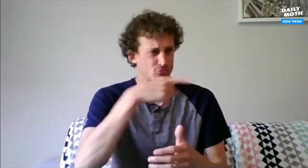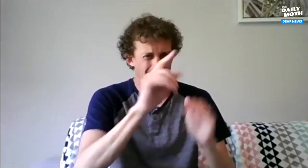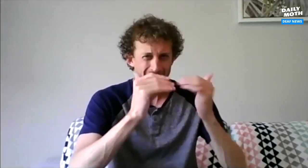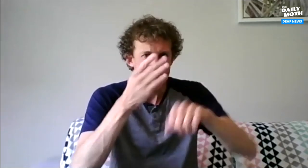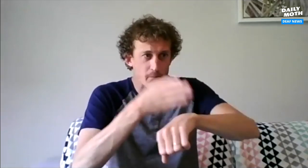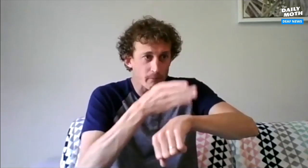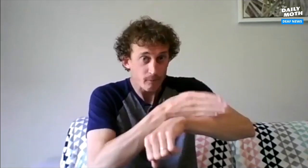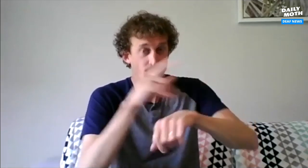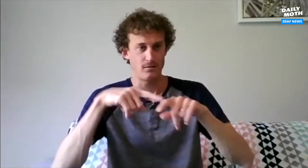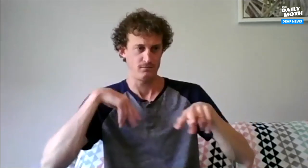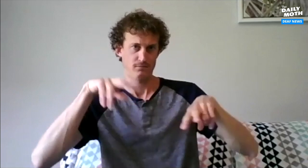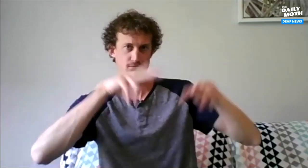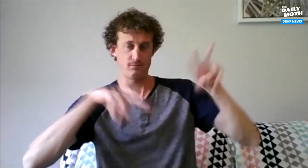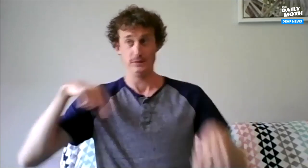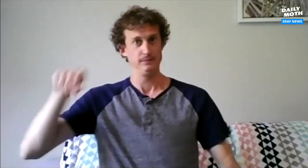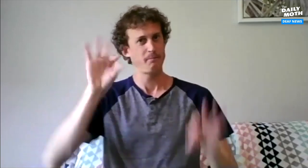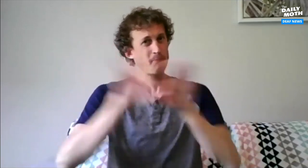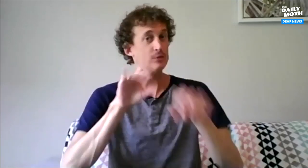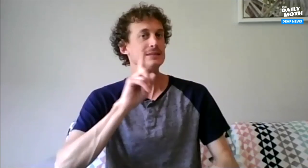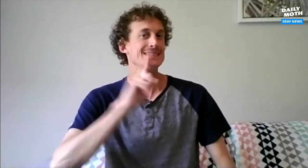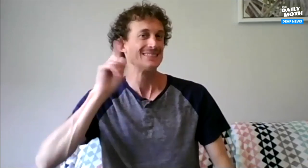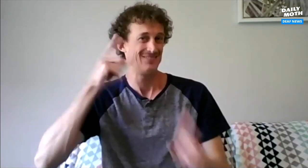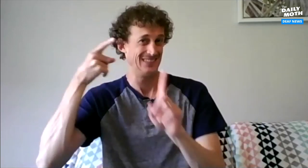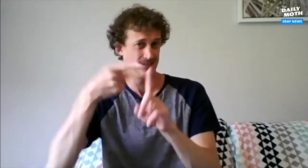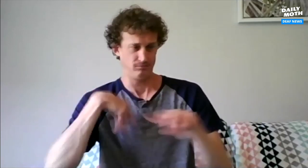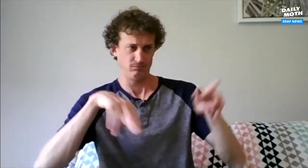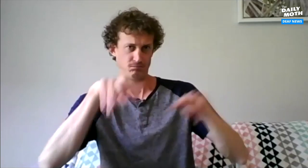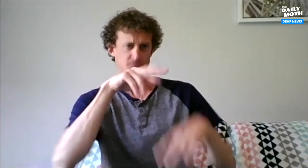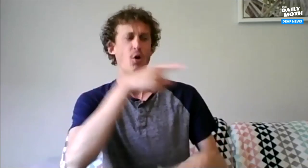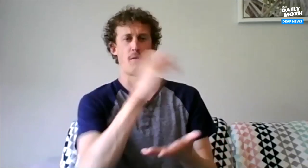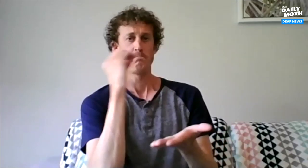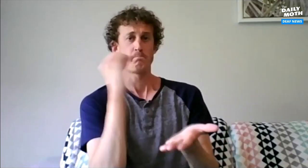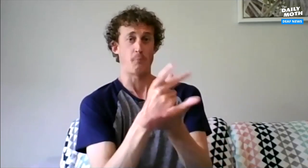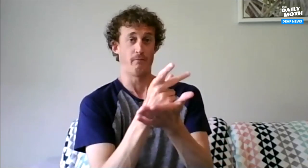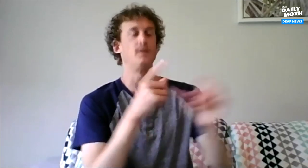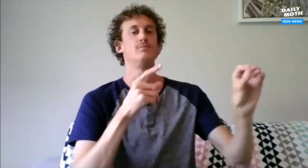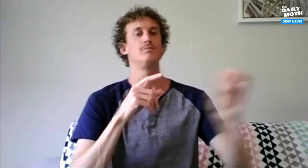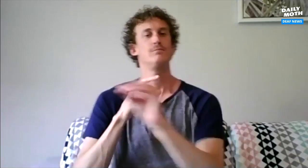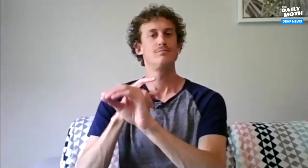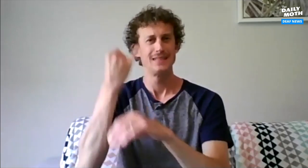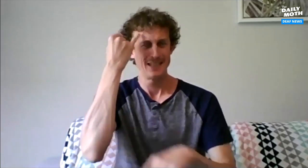and how we can improve it. We would be watching, and it's important that deaf people are a part of this, and we would approve the technology before it's used.